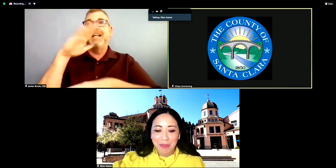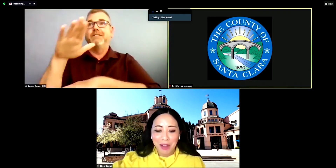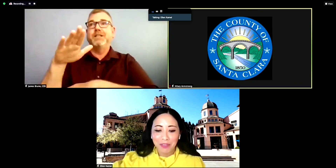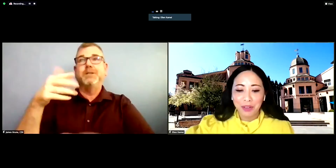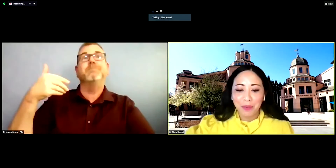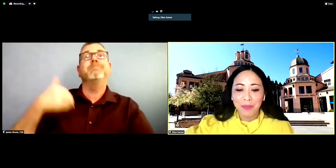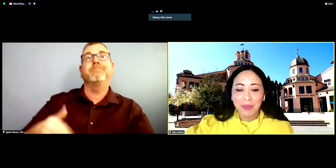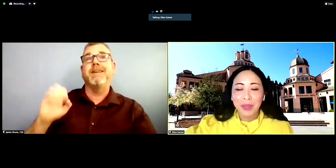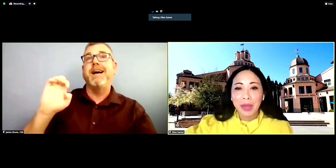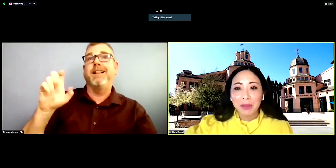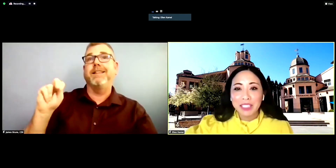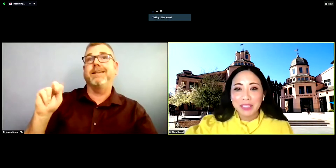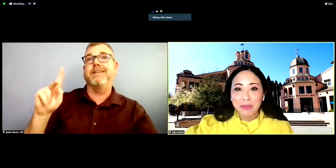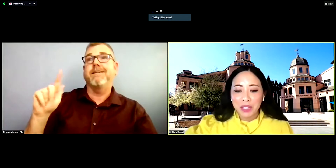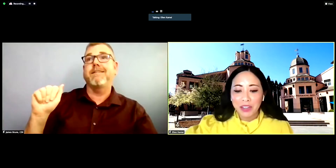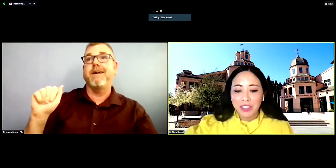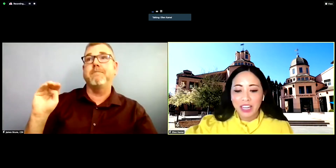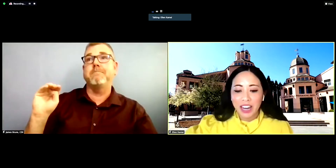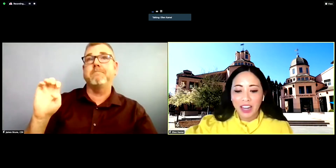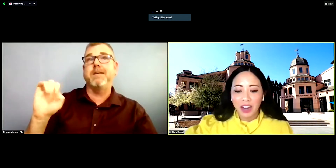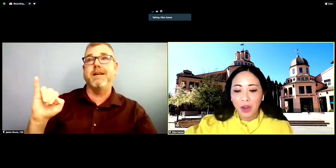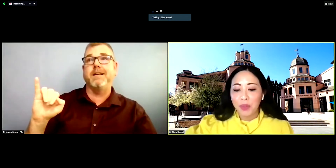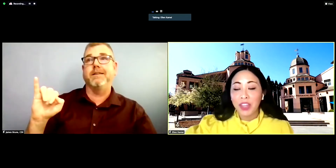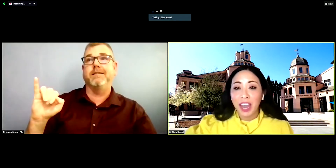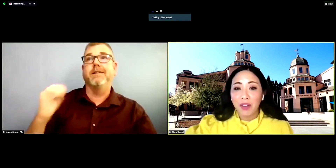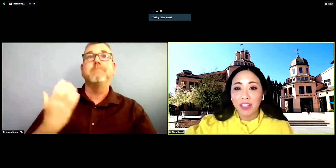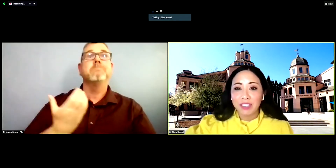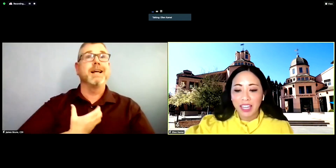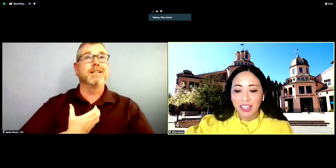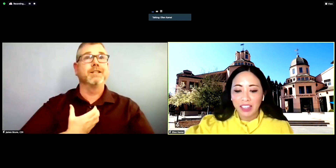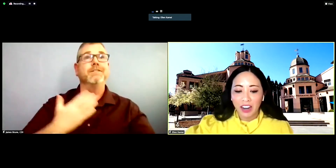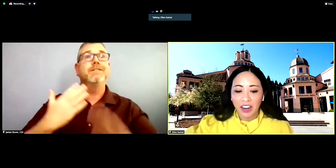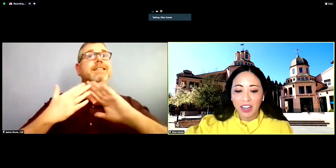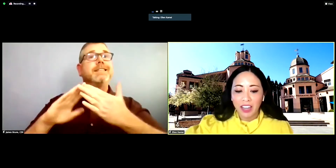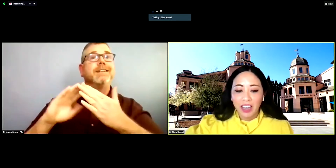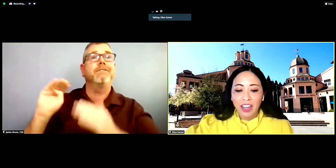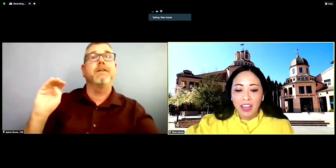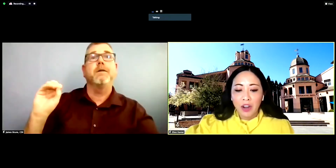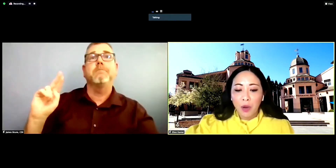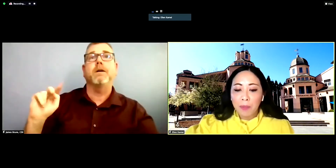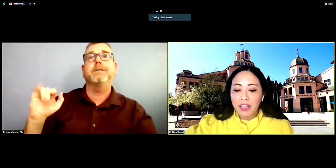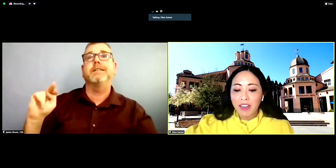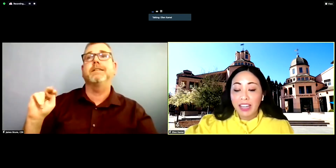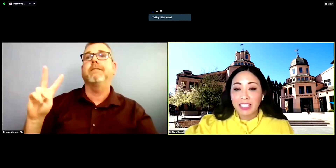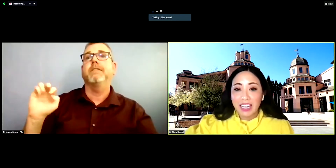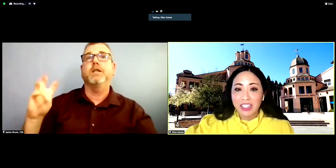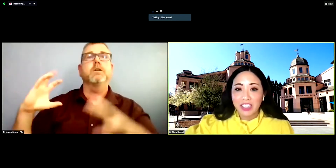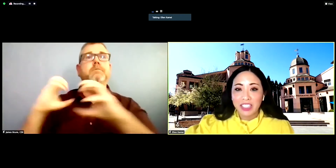Mountain View. I'm pleased to be here today with the County of Santa Clara in opening a vaccination